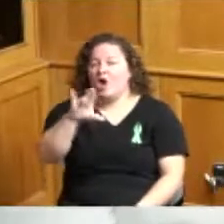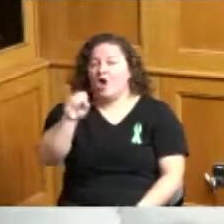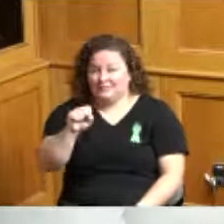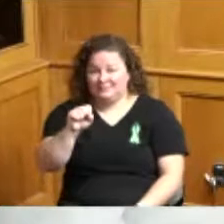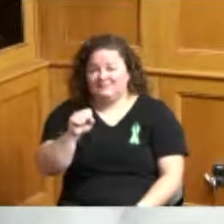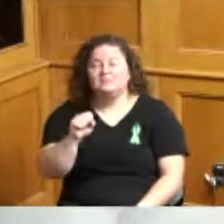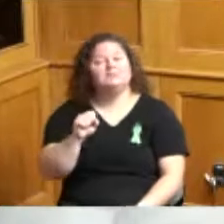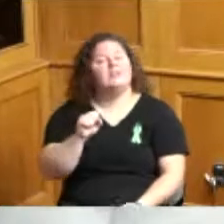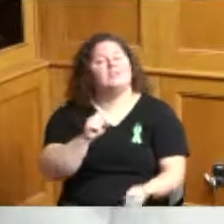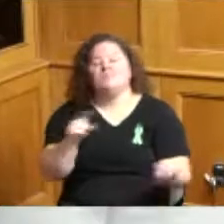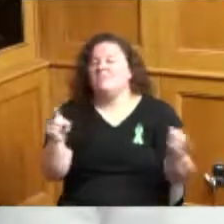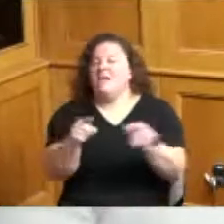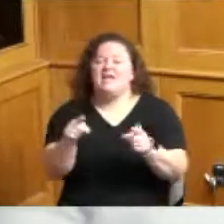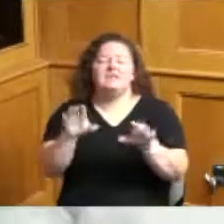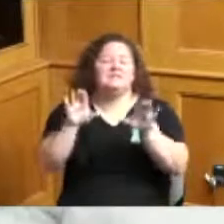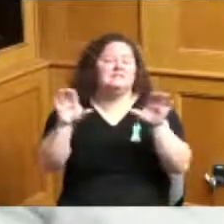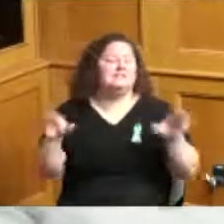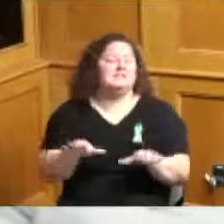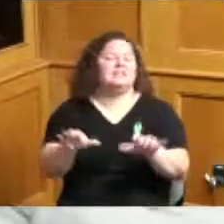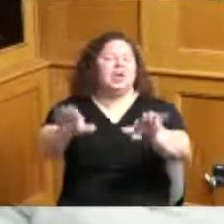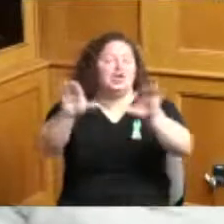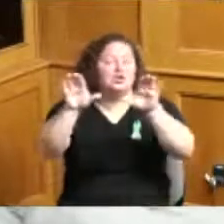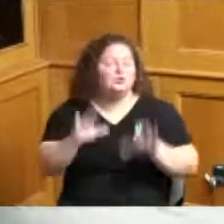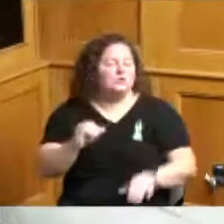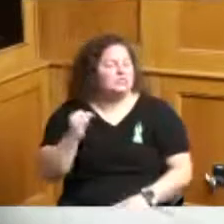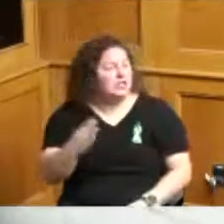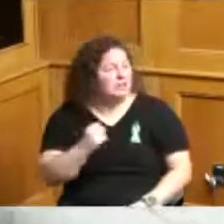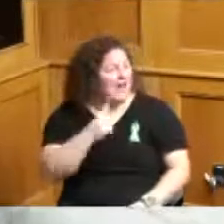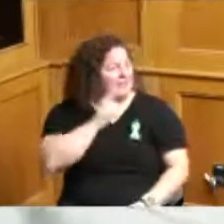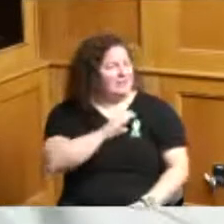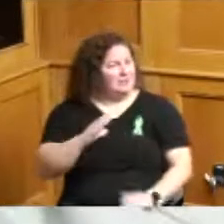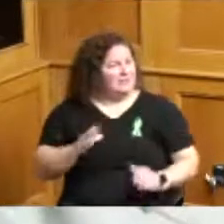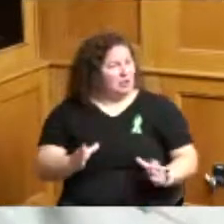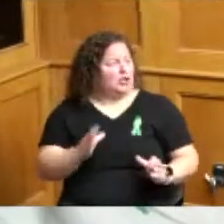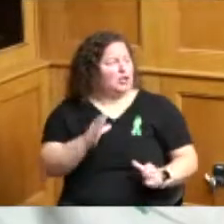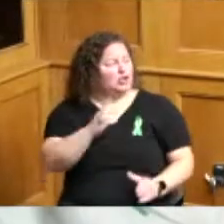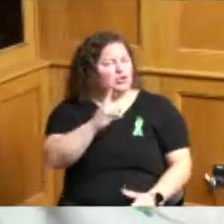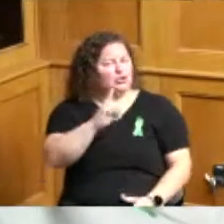job and I think I saw Commissioner Driehaus was there earlier I think we crisscrossed each other